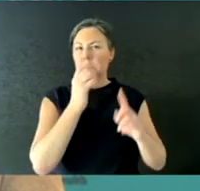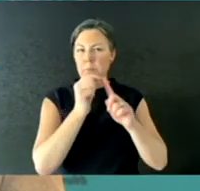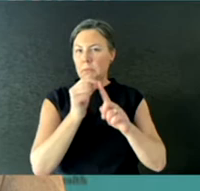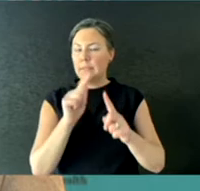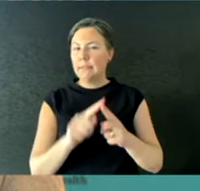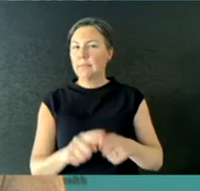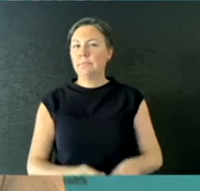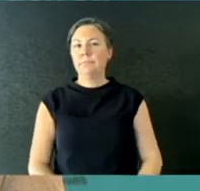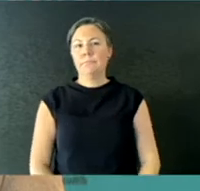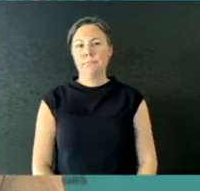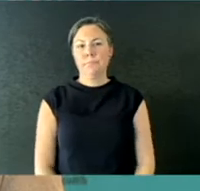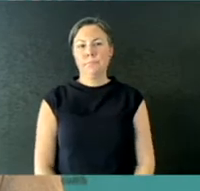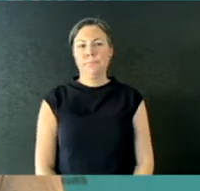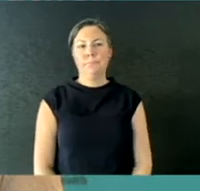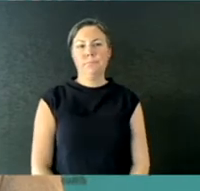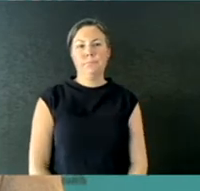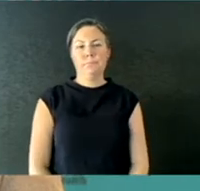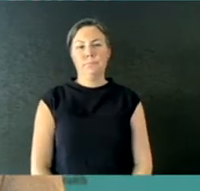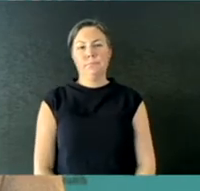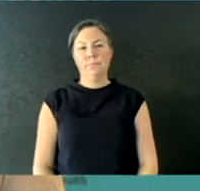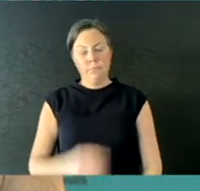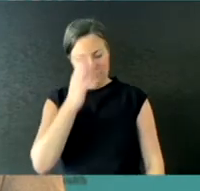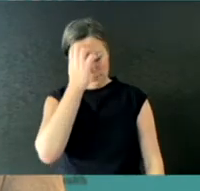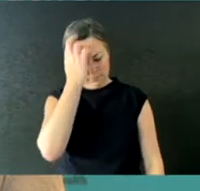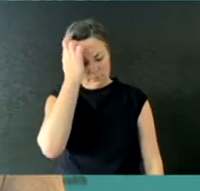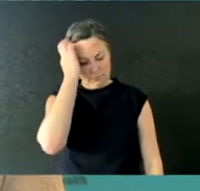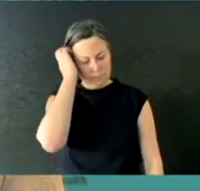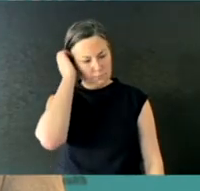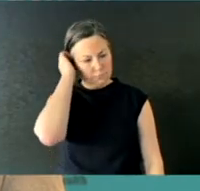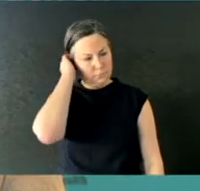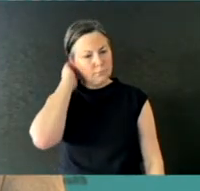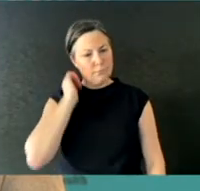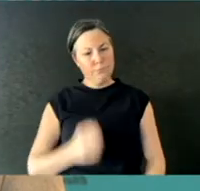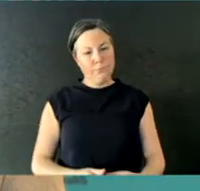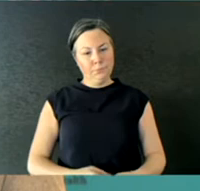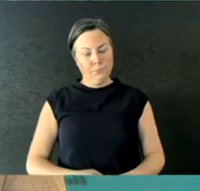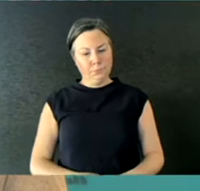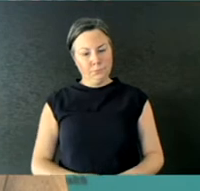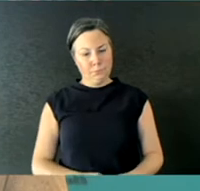It also says that fit testing of all healthcare workers who may need to use one of these masks